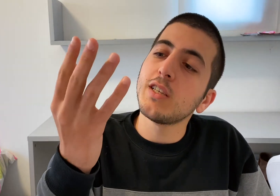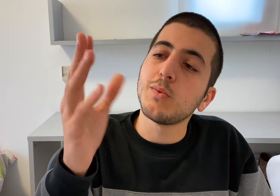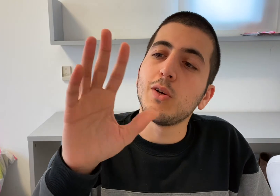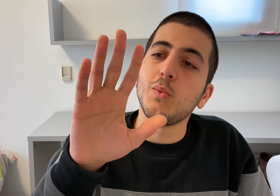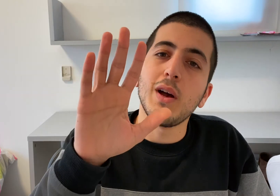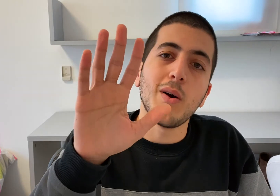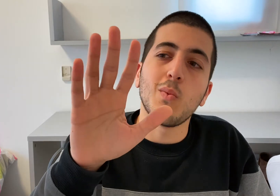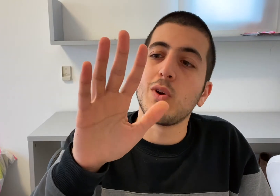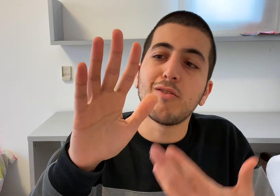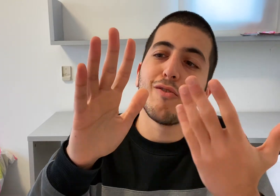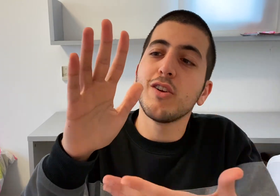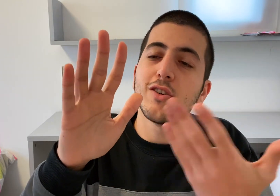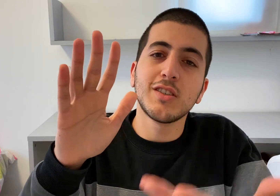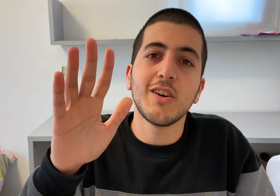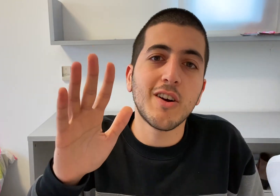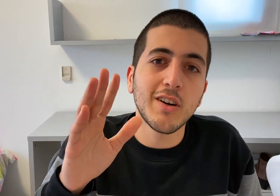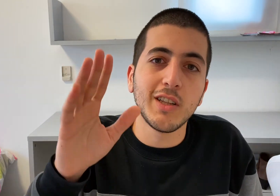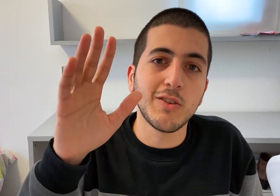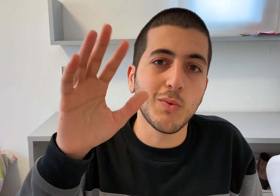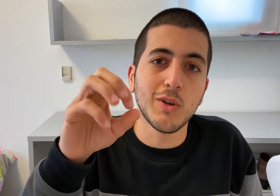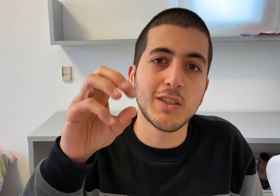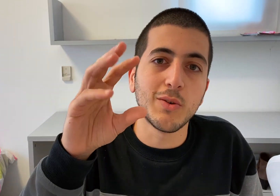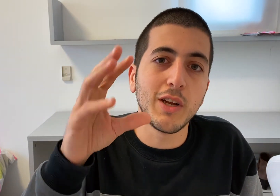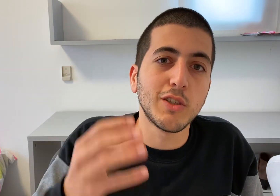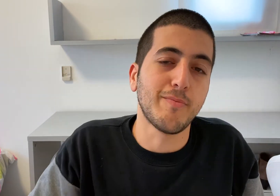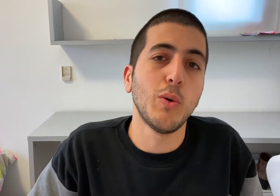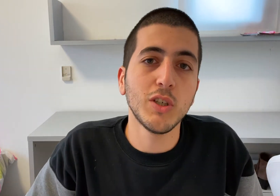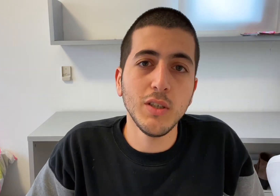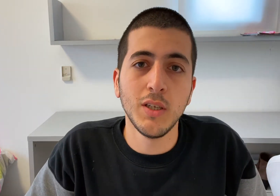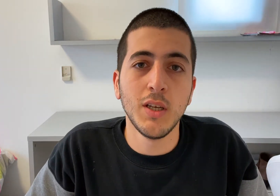We know what fingers there are, and what's the range of motion,